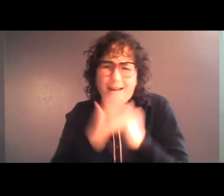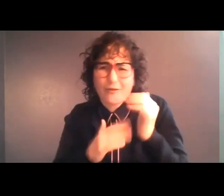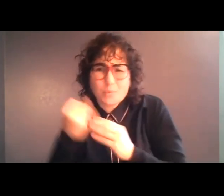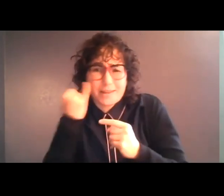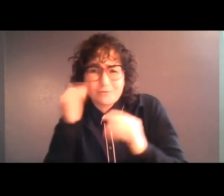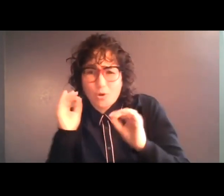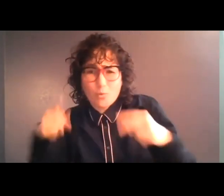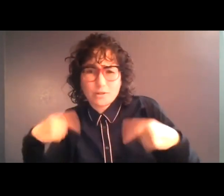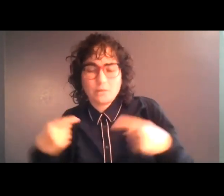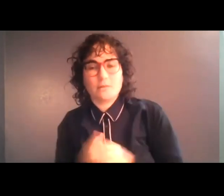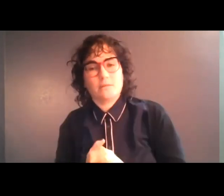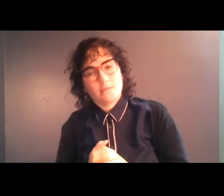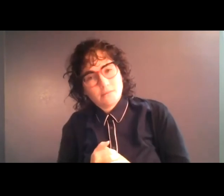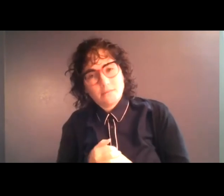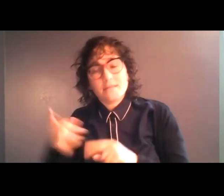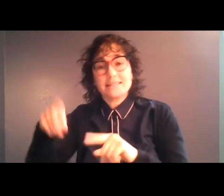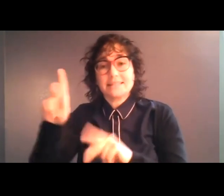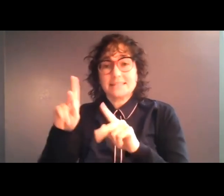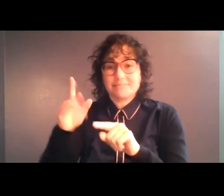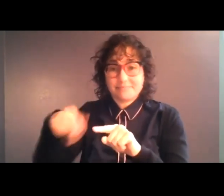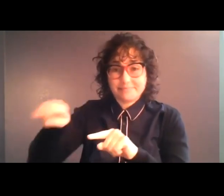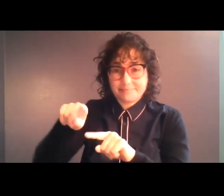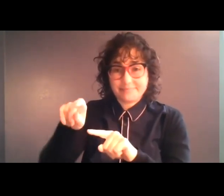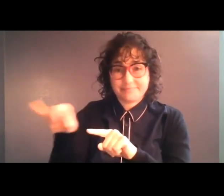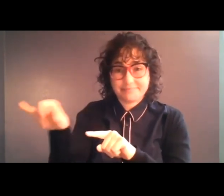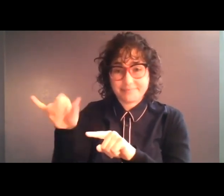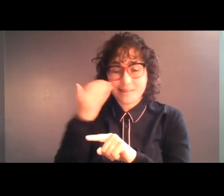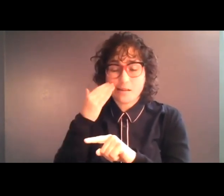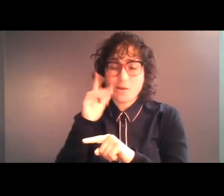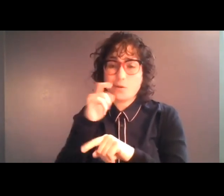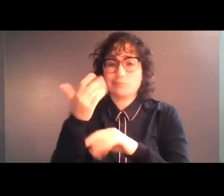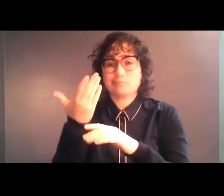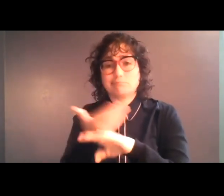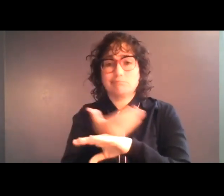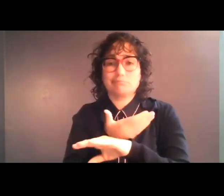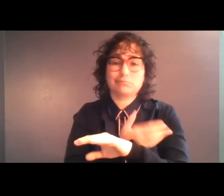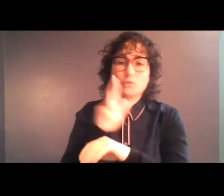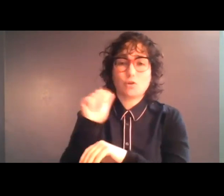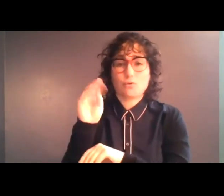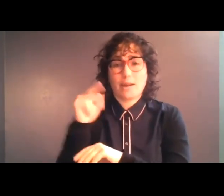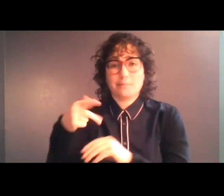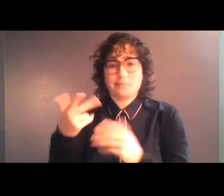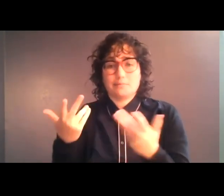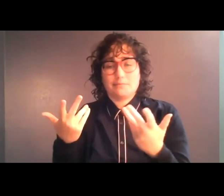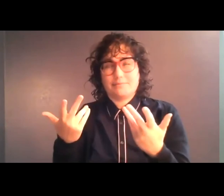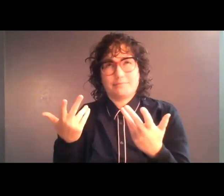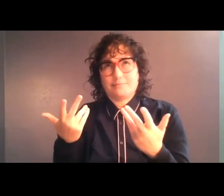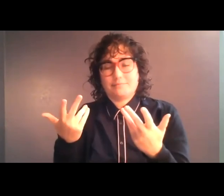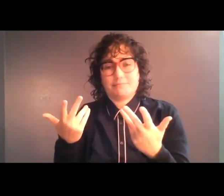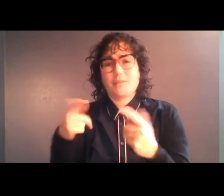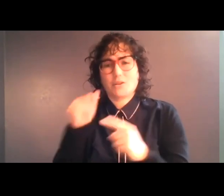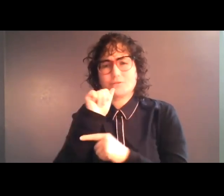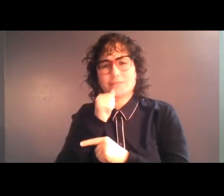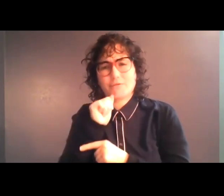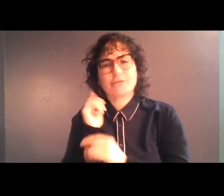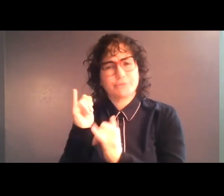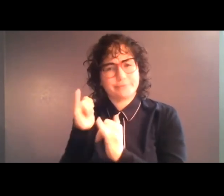guys who are doing all of this -- building these useless ramps -- they're suffering too.